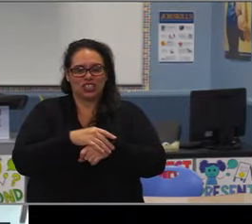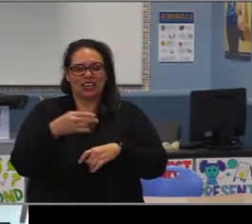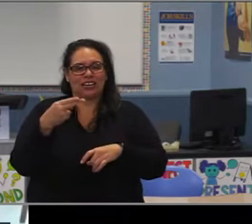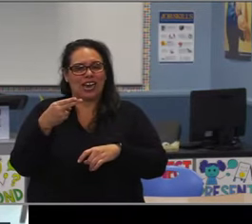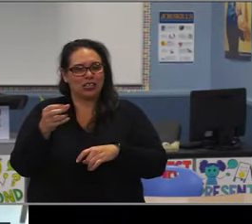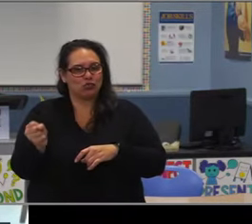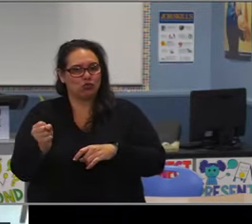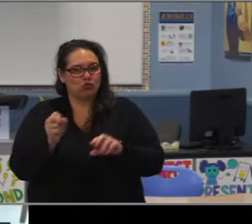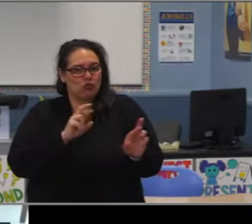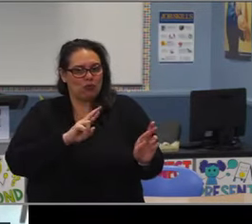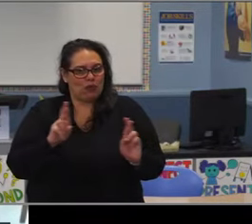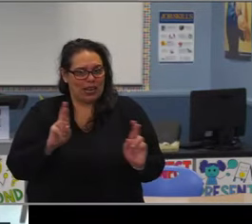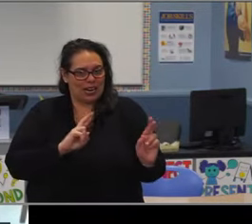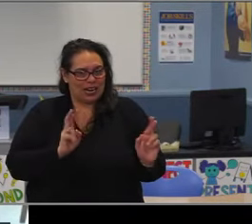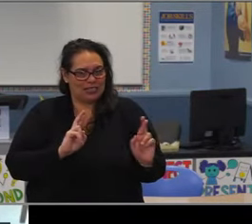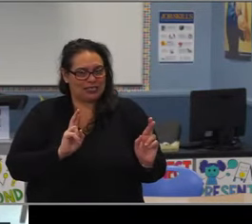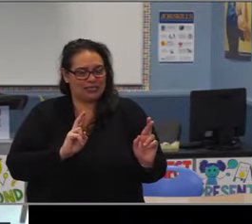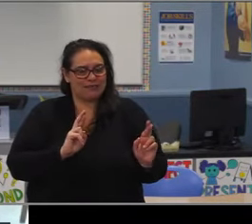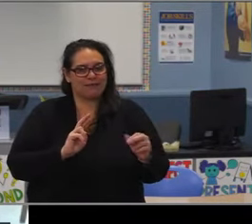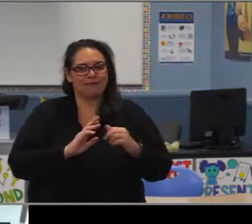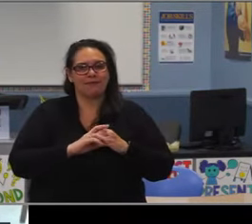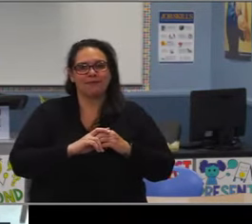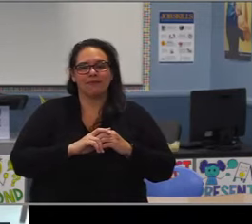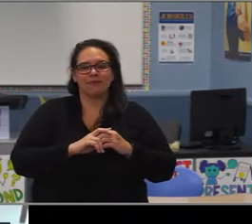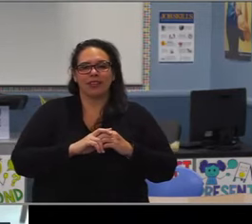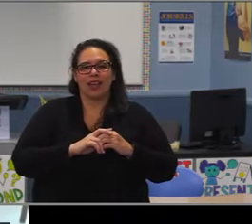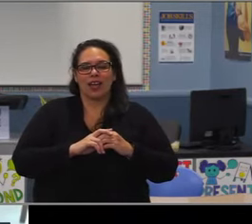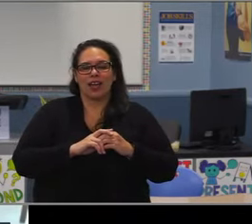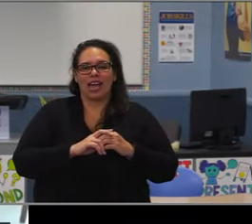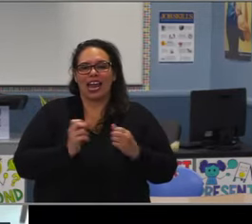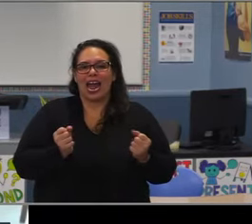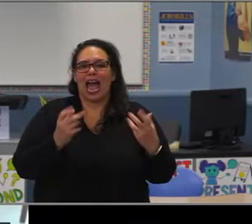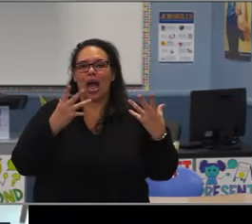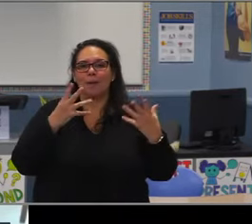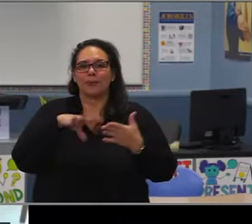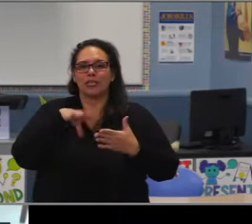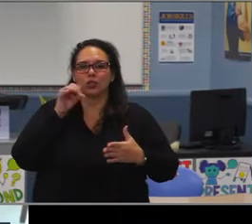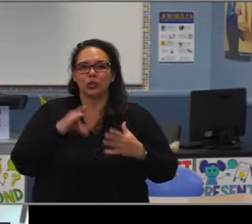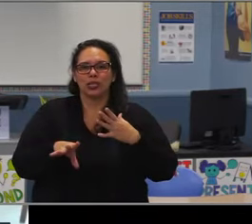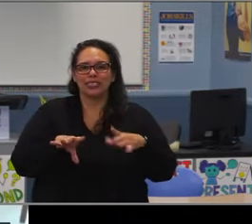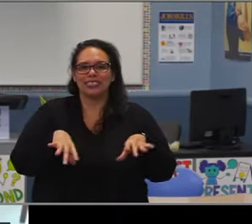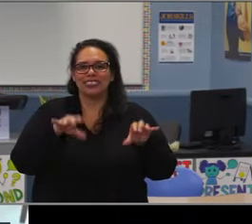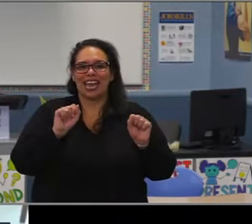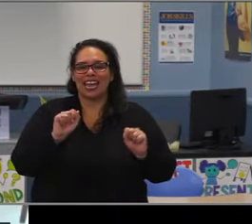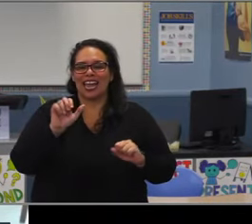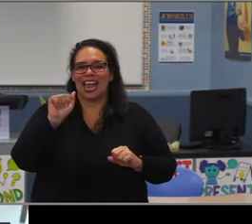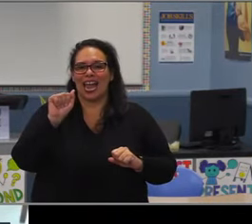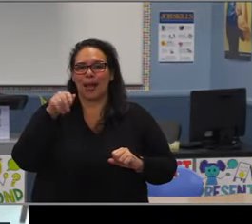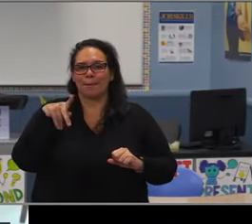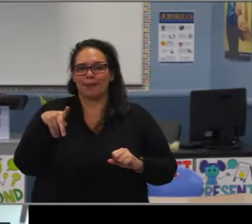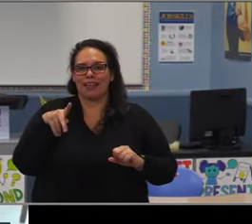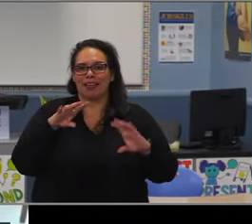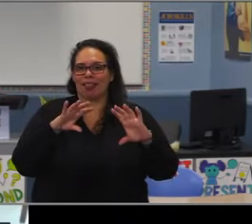once they start taking that A-G then it's not just about... I know you're not saying that but it's not just about